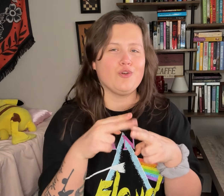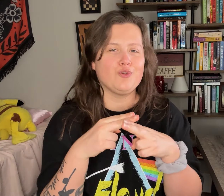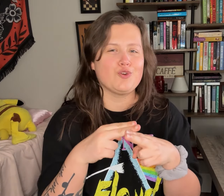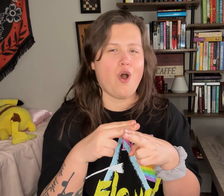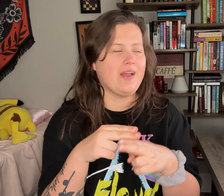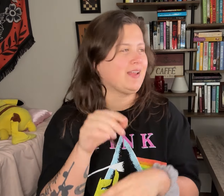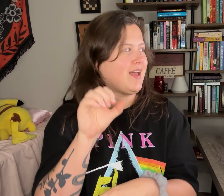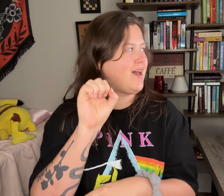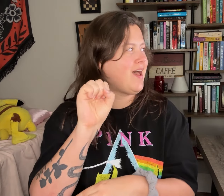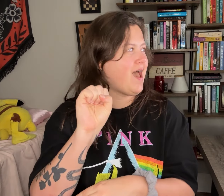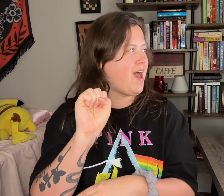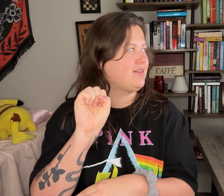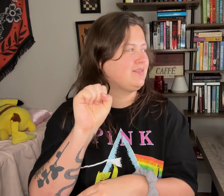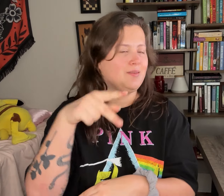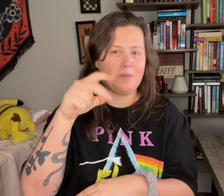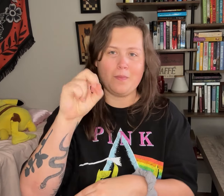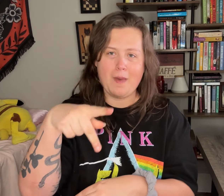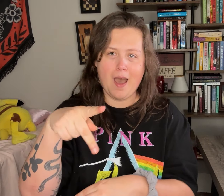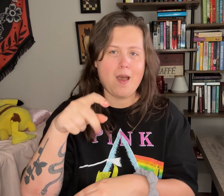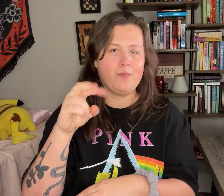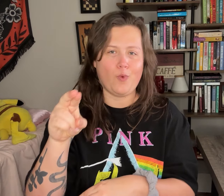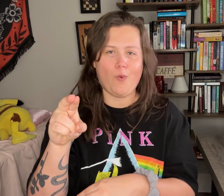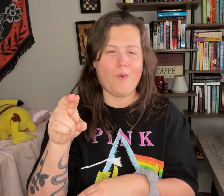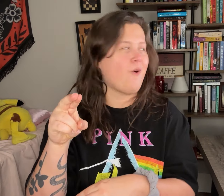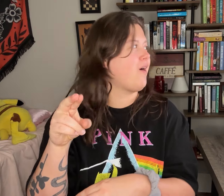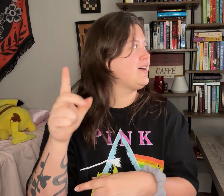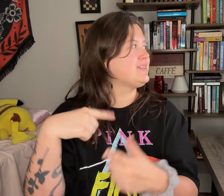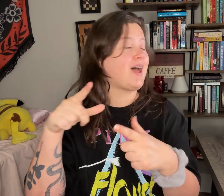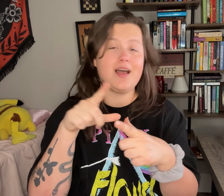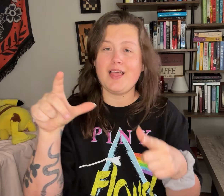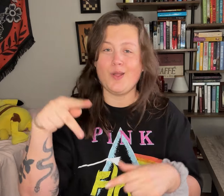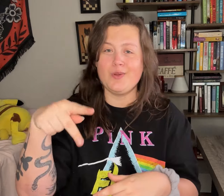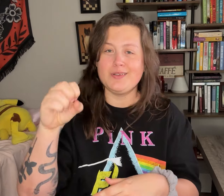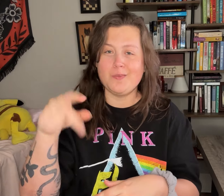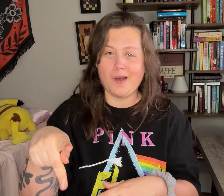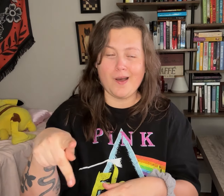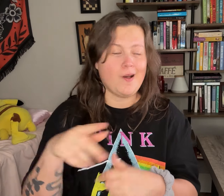They're calling this S-pop, or sign language pop.